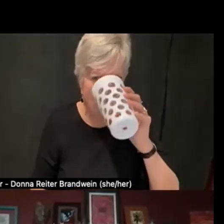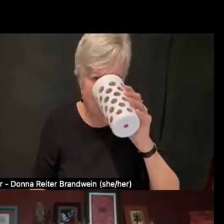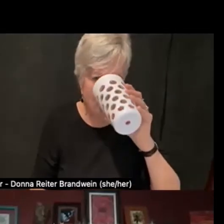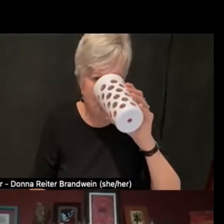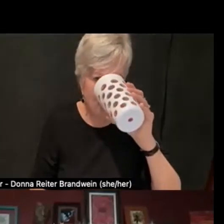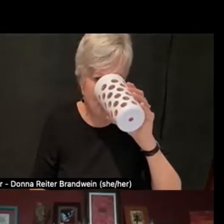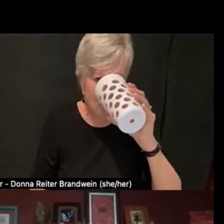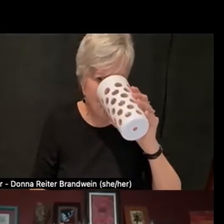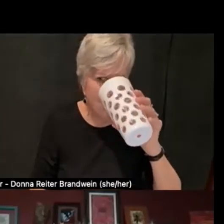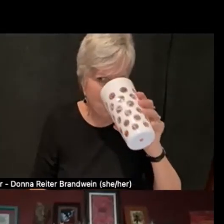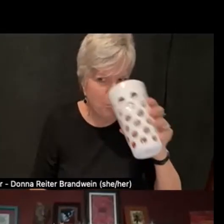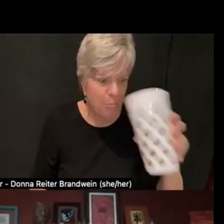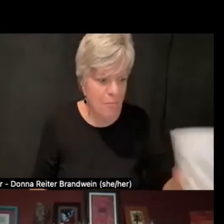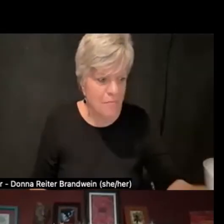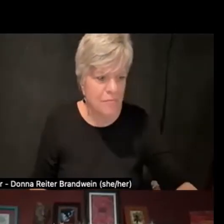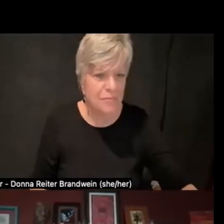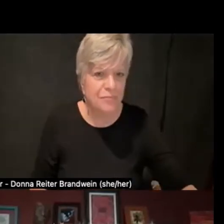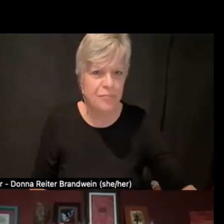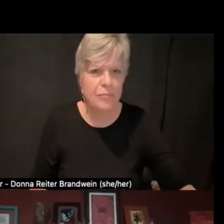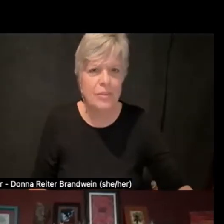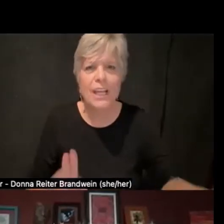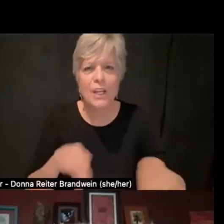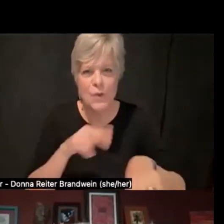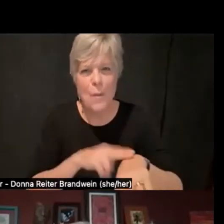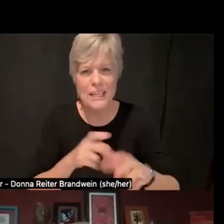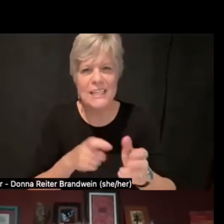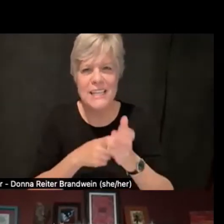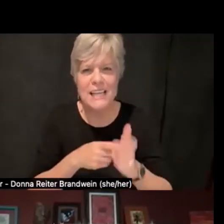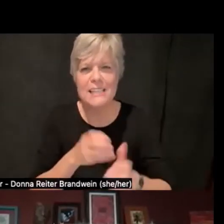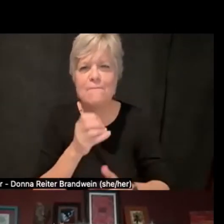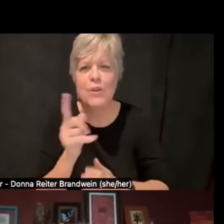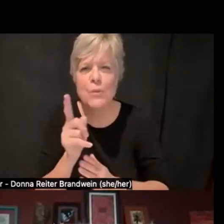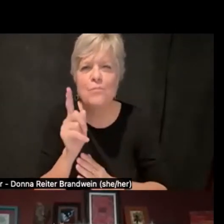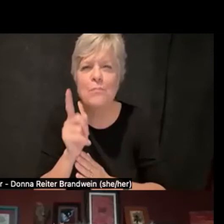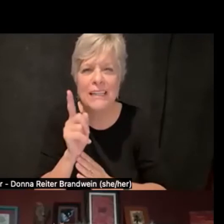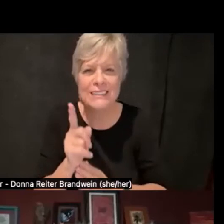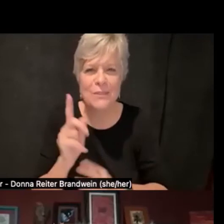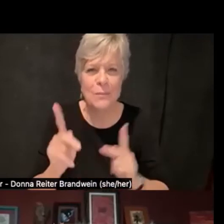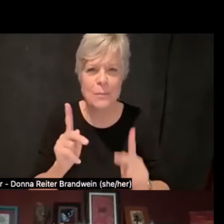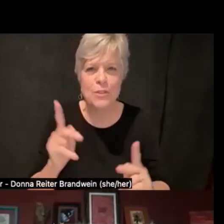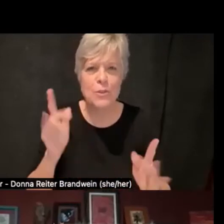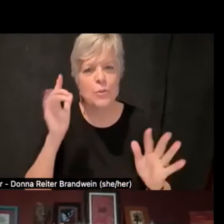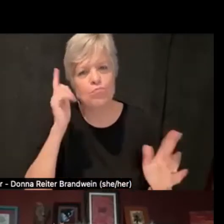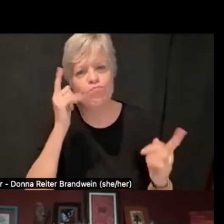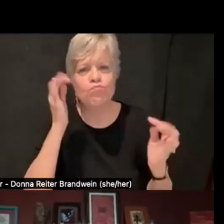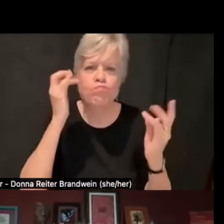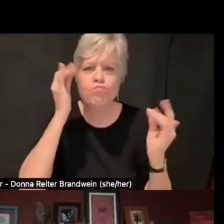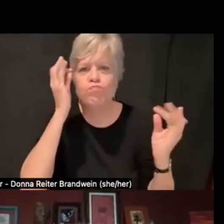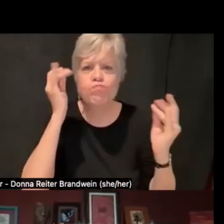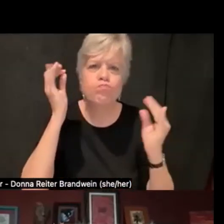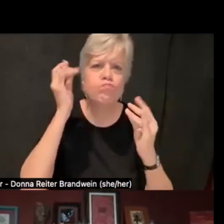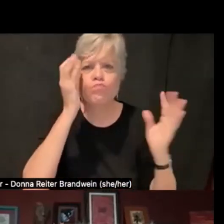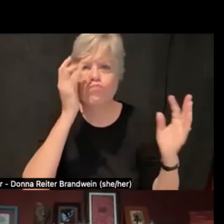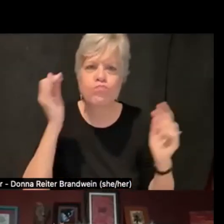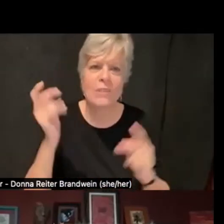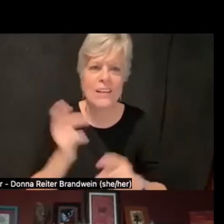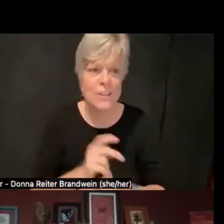And it usually takes people a little moment to gather their thoughts, so if anybody on the panel is ruminating on anything,